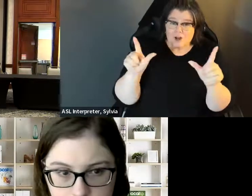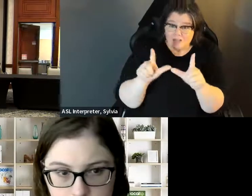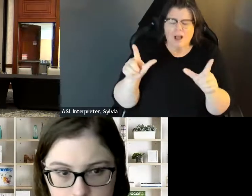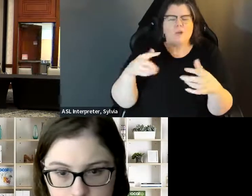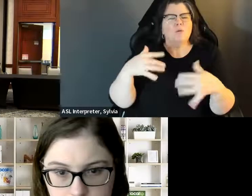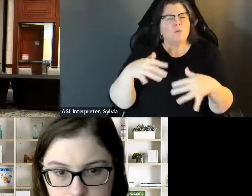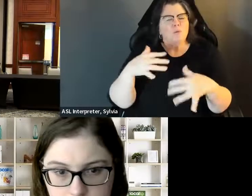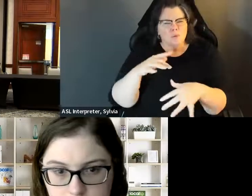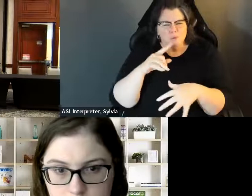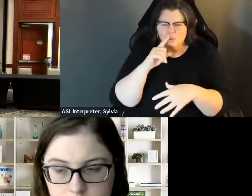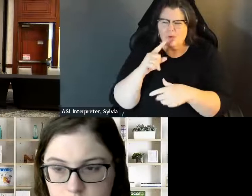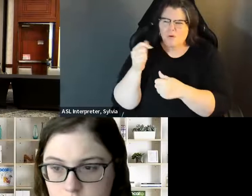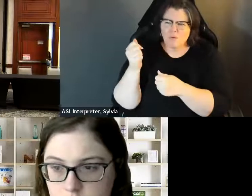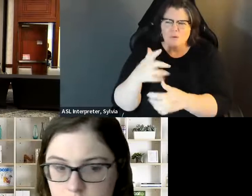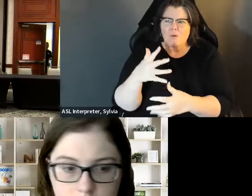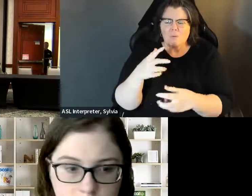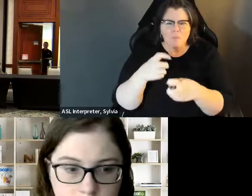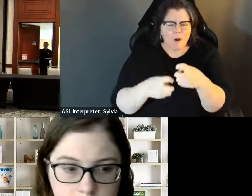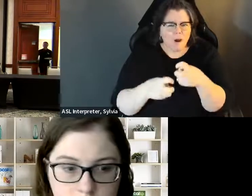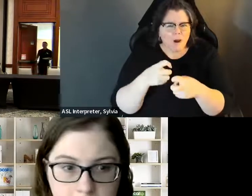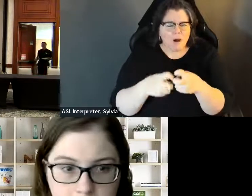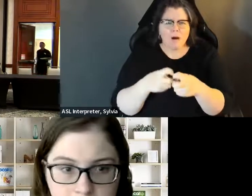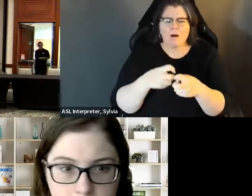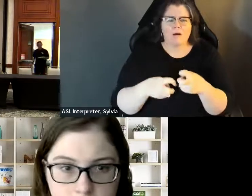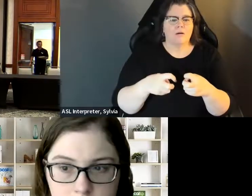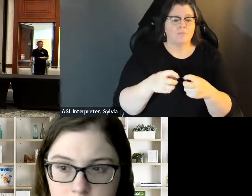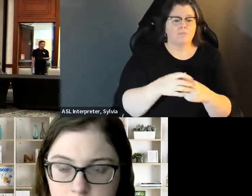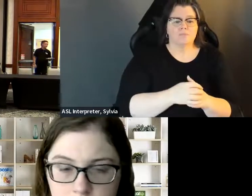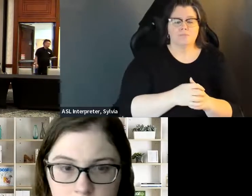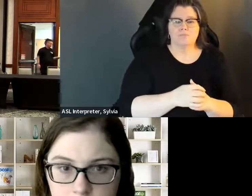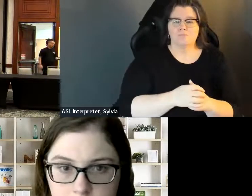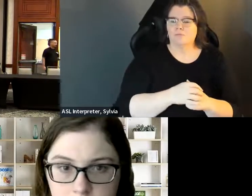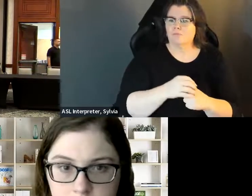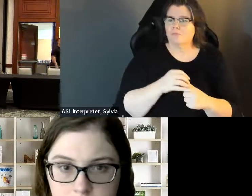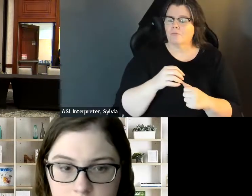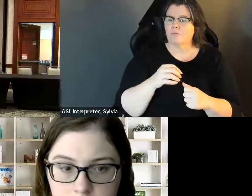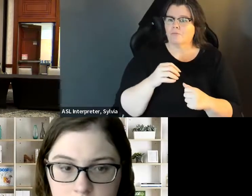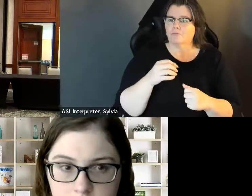something simple like just not using a driver's license